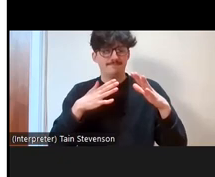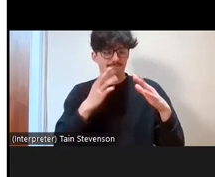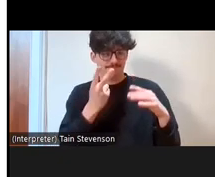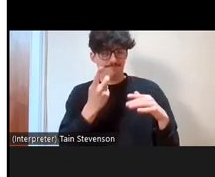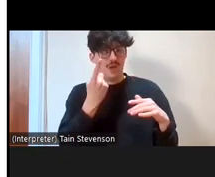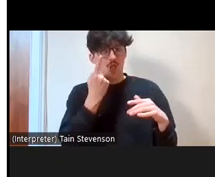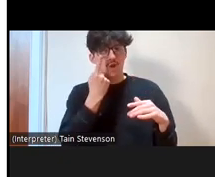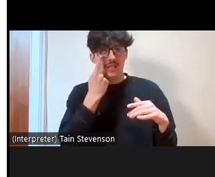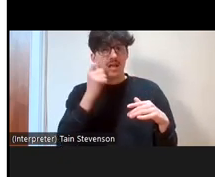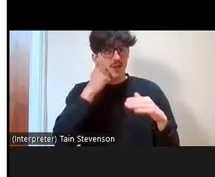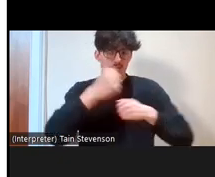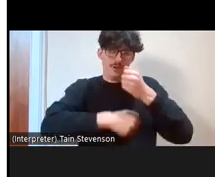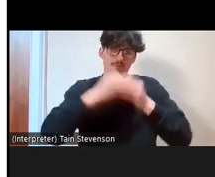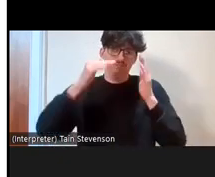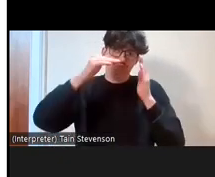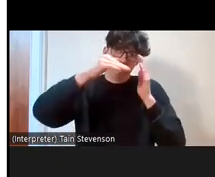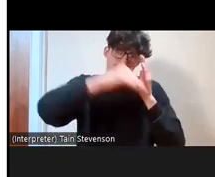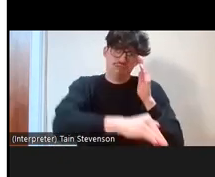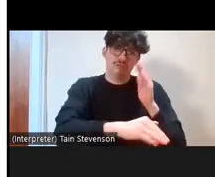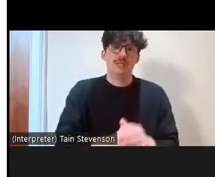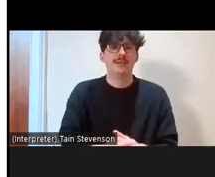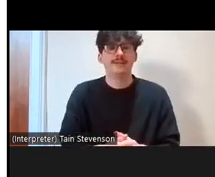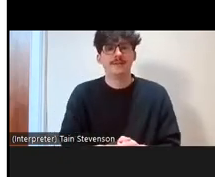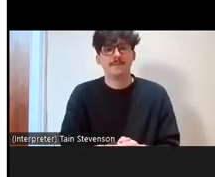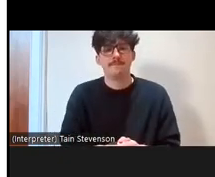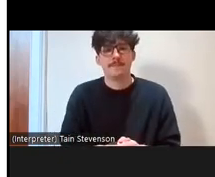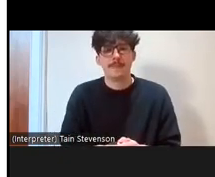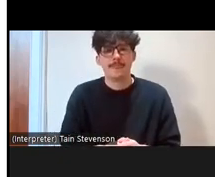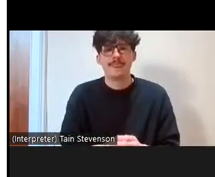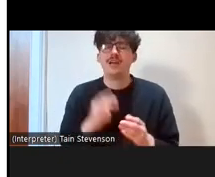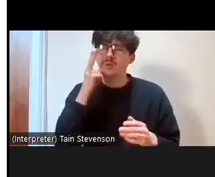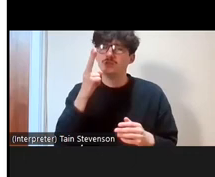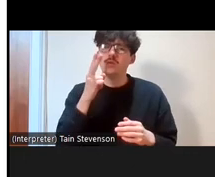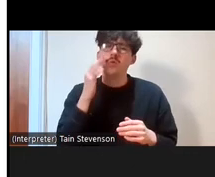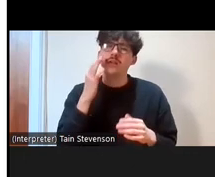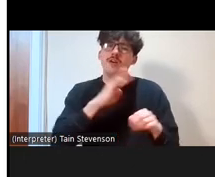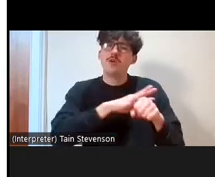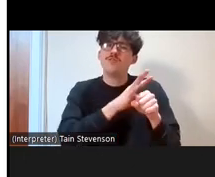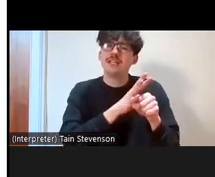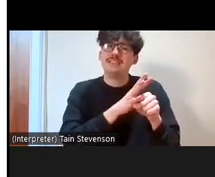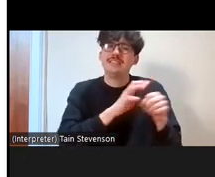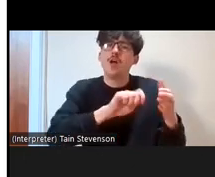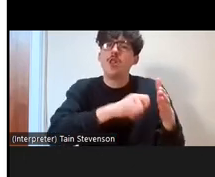At the end of Covid-19 or the end of the lockdowns we saw that burnout and fatigue